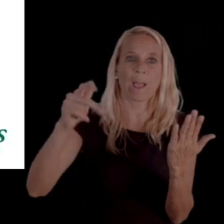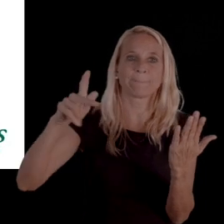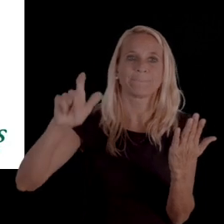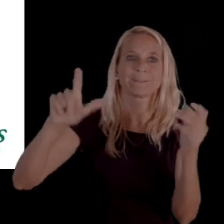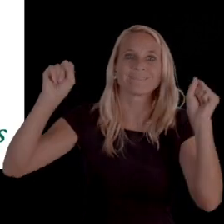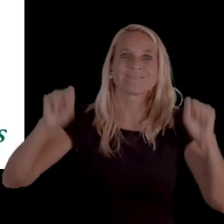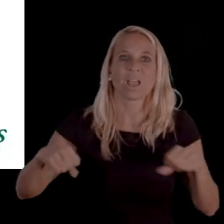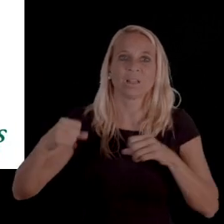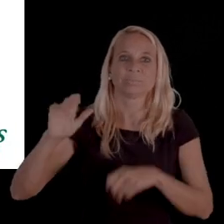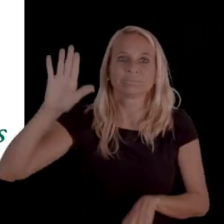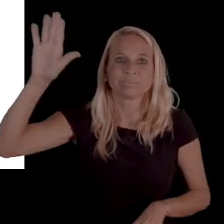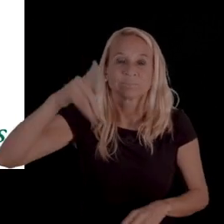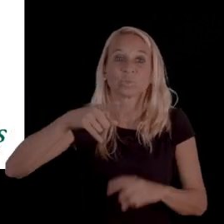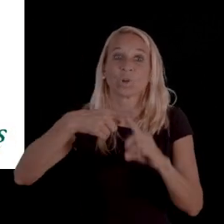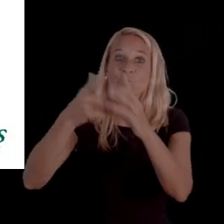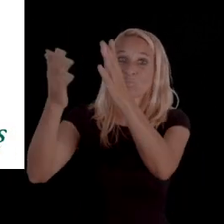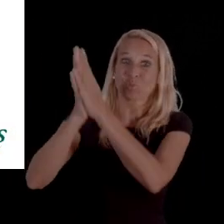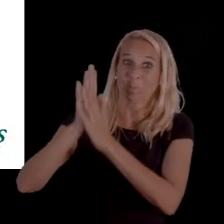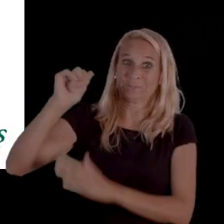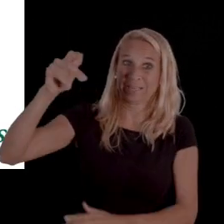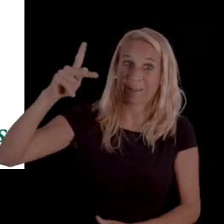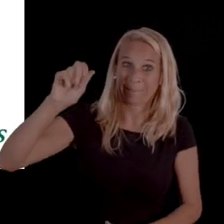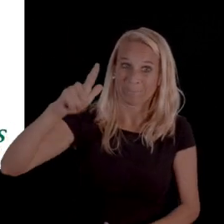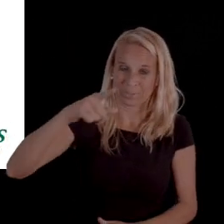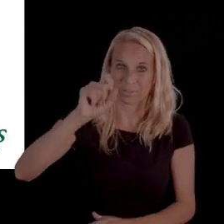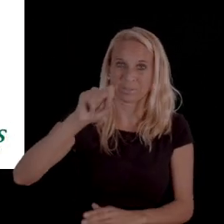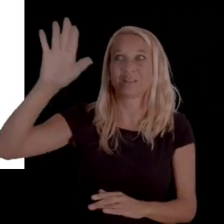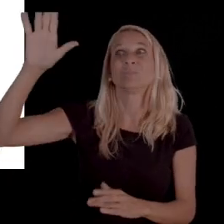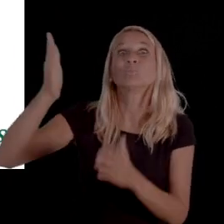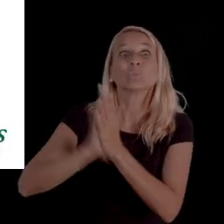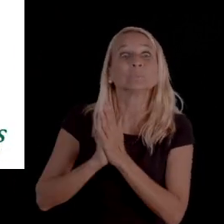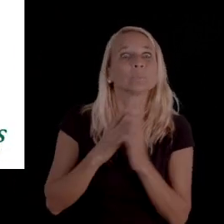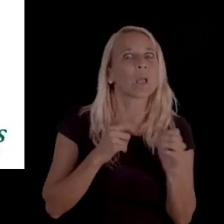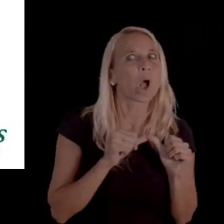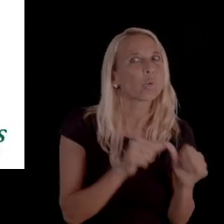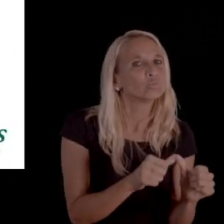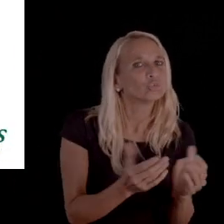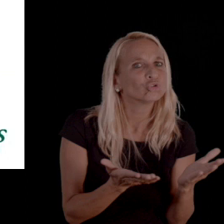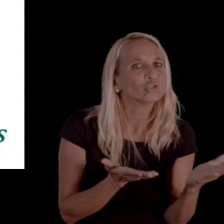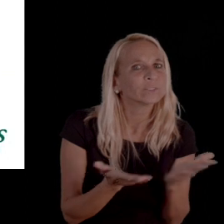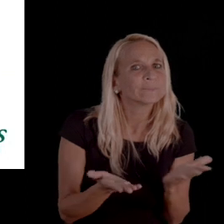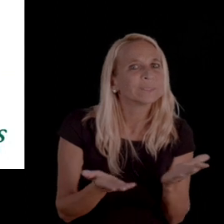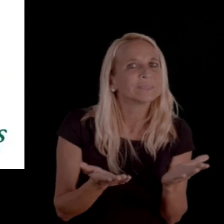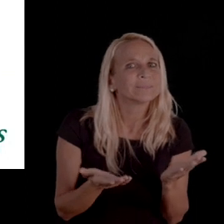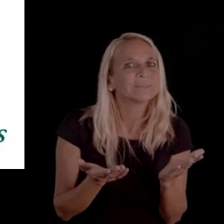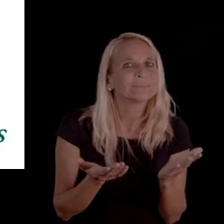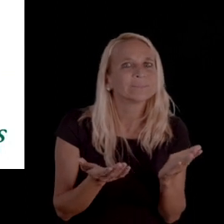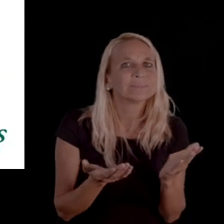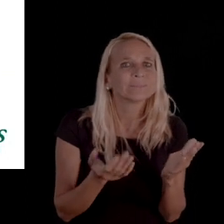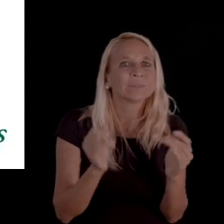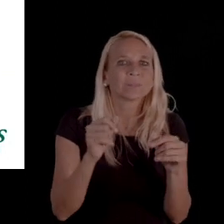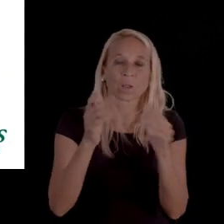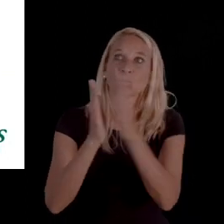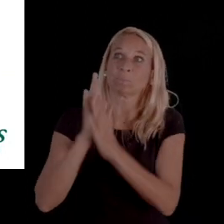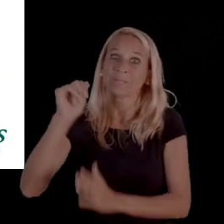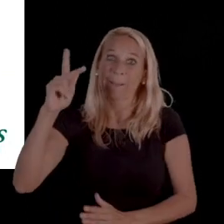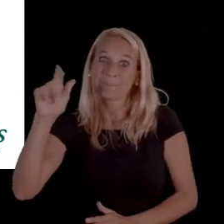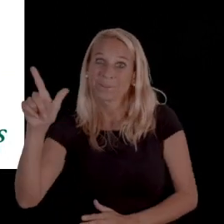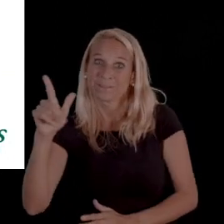So, when you can request an appeal, when you can request continuation of services, and how to request an appeal and/or a fair hearing.